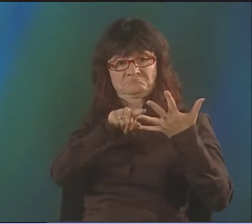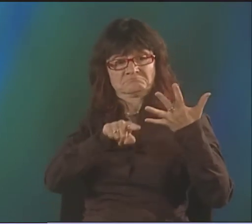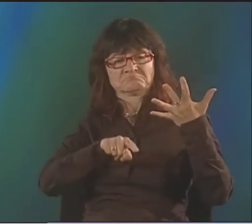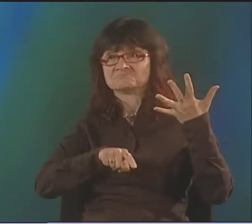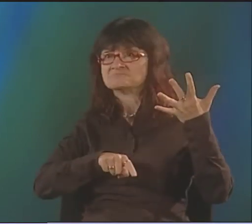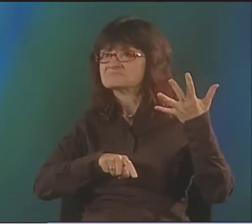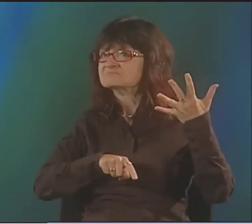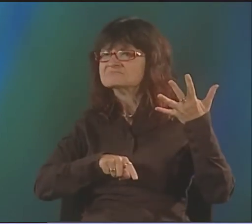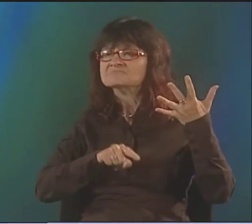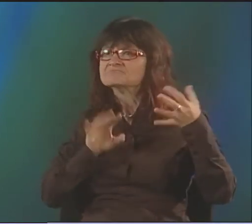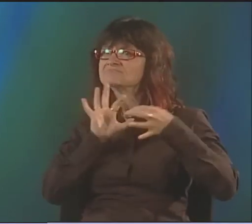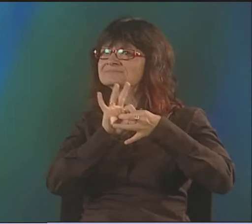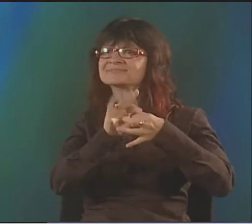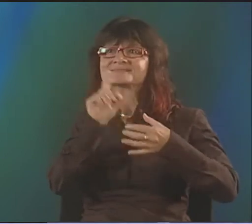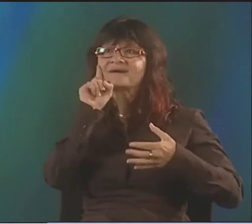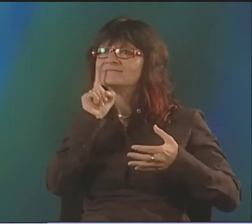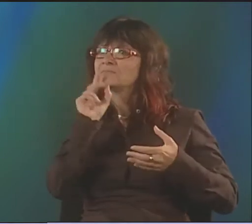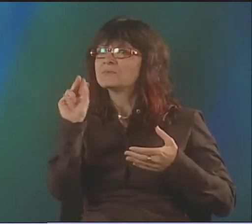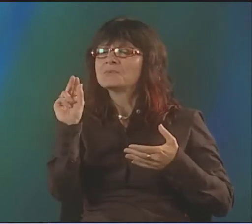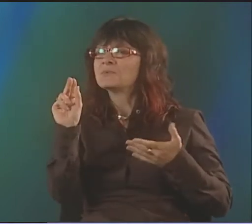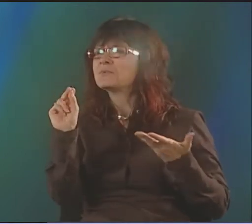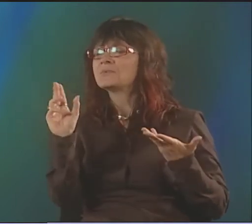IT CAN INCLUDE DEAF PEOPLE, OF COURSE.